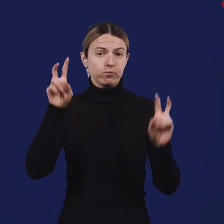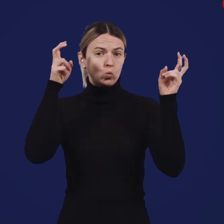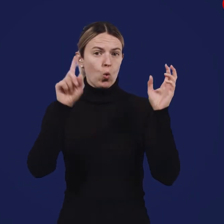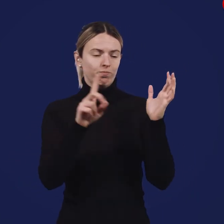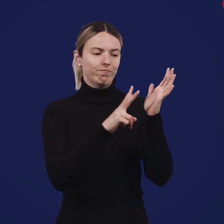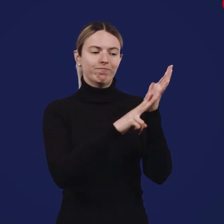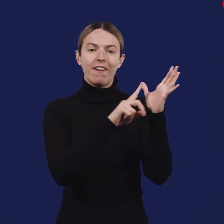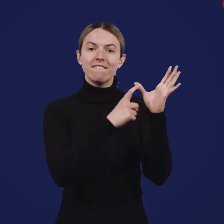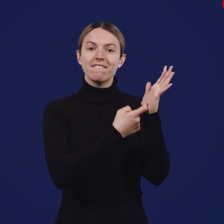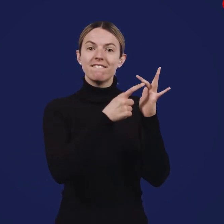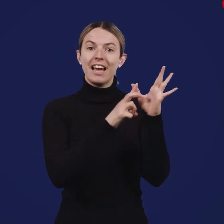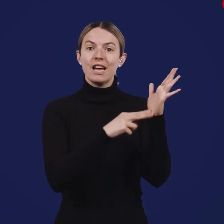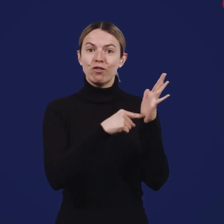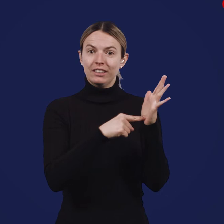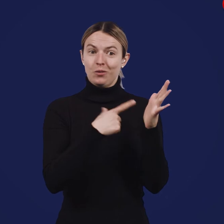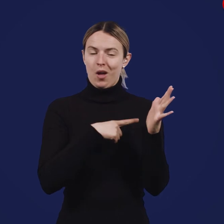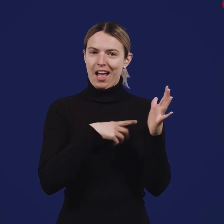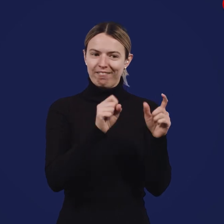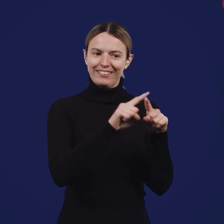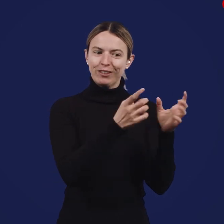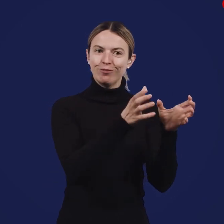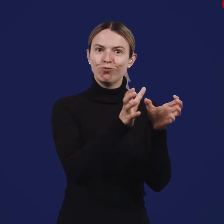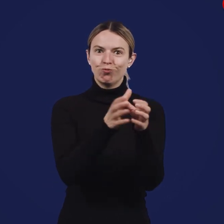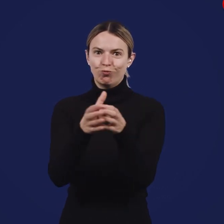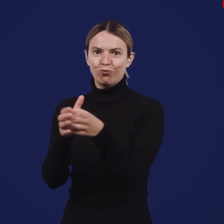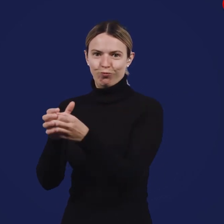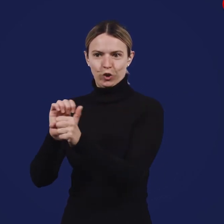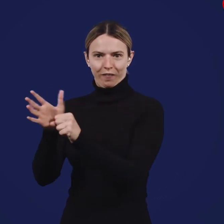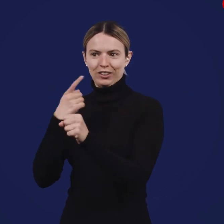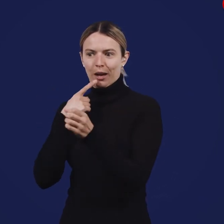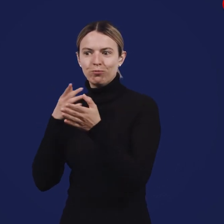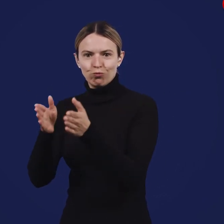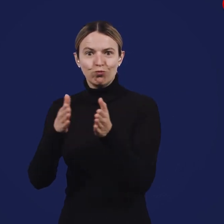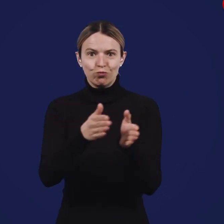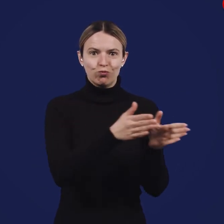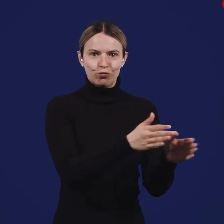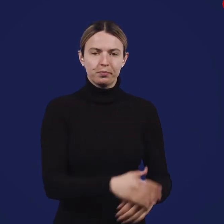The COVID-19 strains are called variants.